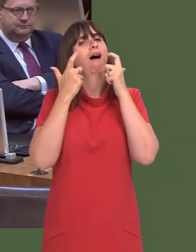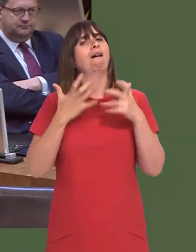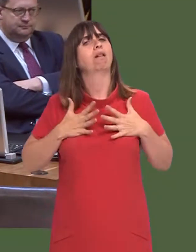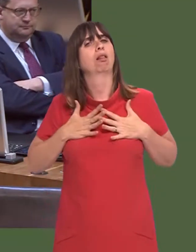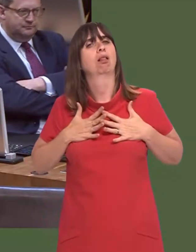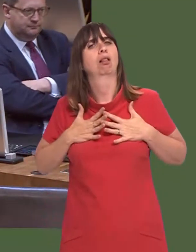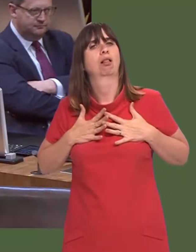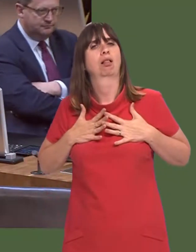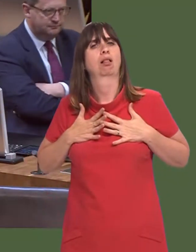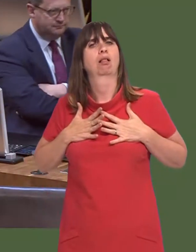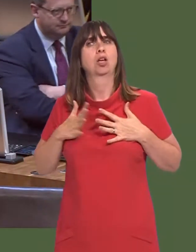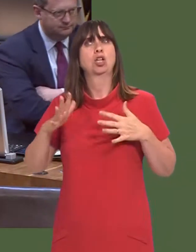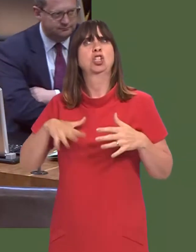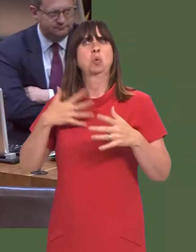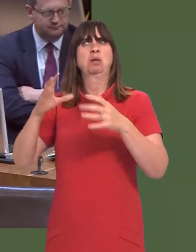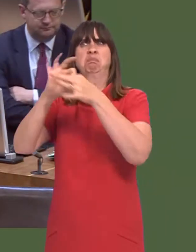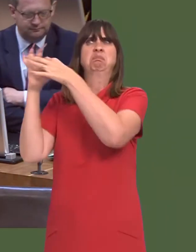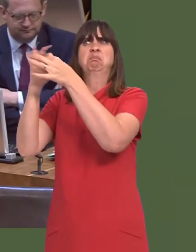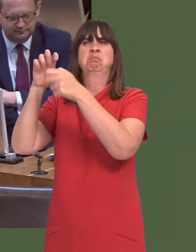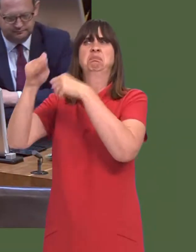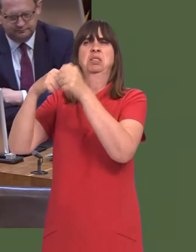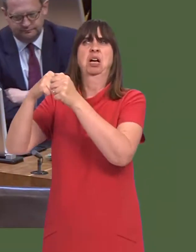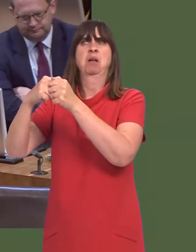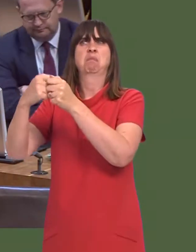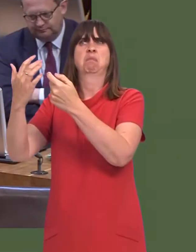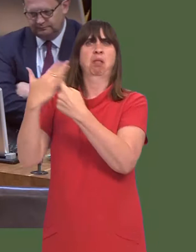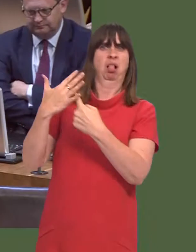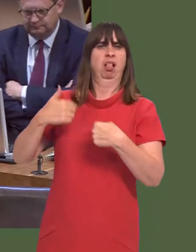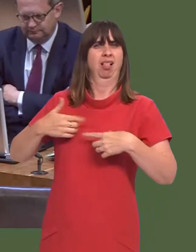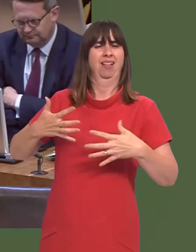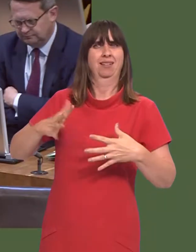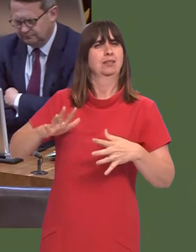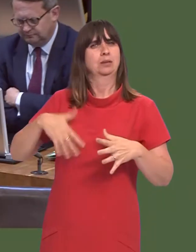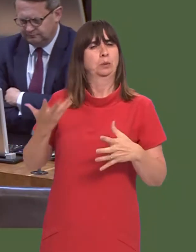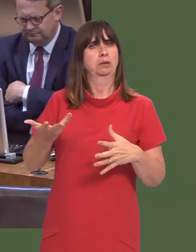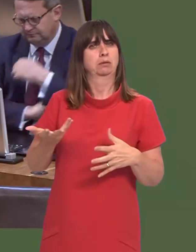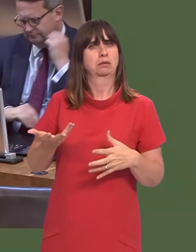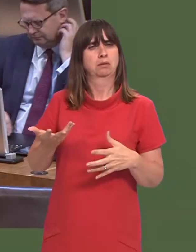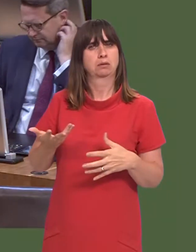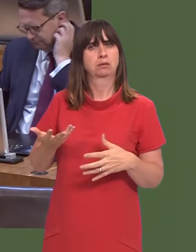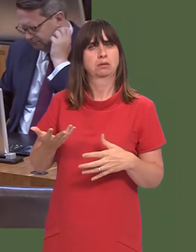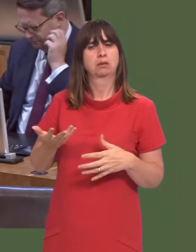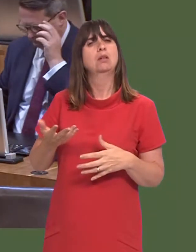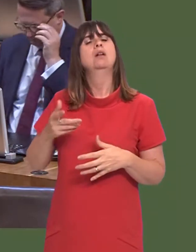We must be very, very careful that that isnít a unity against the UK, and diplomacy must be used to make sure that that doesnít happen.